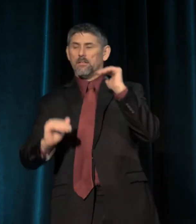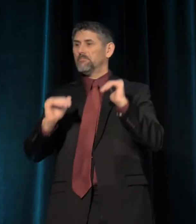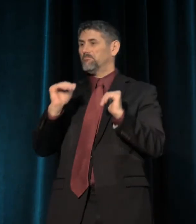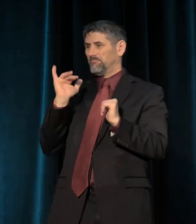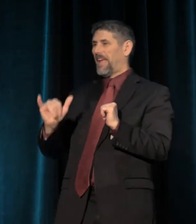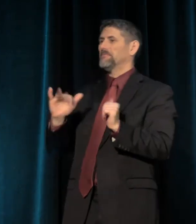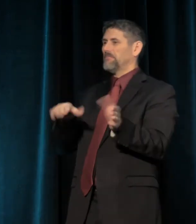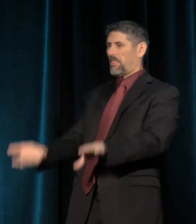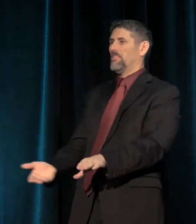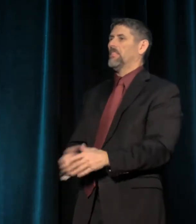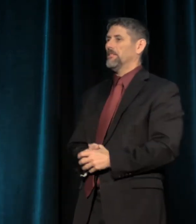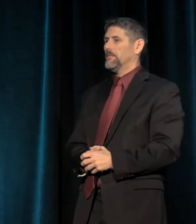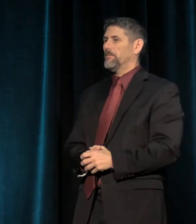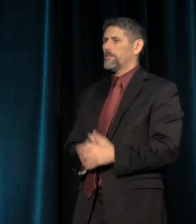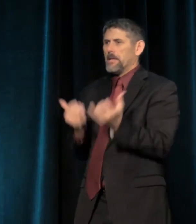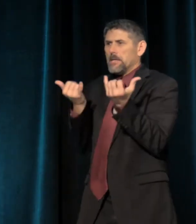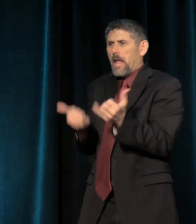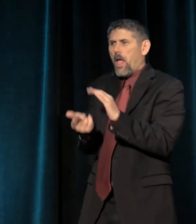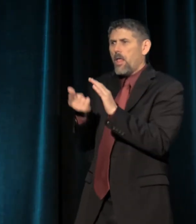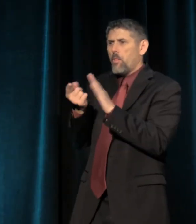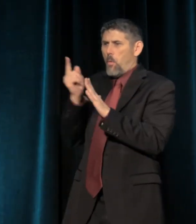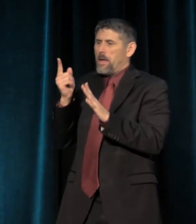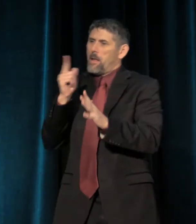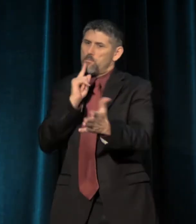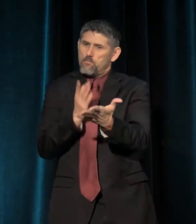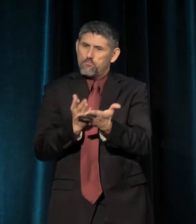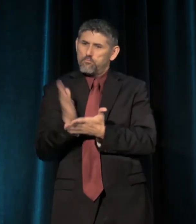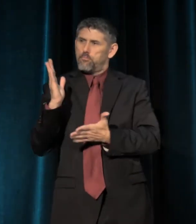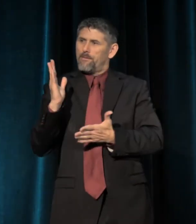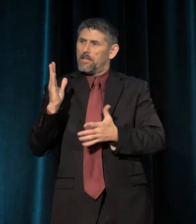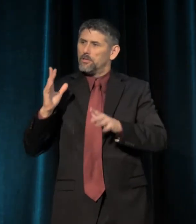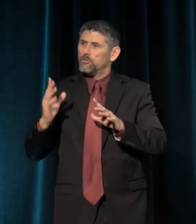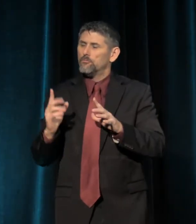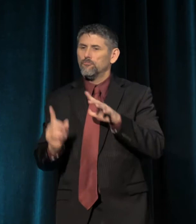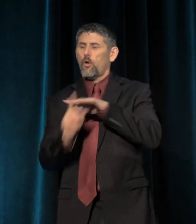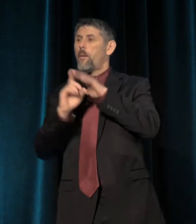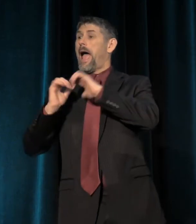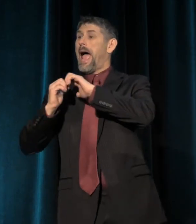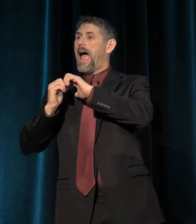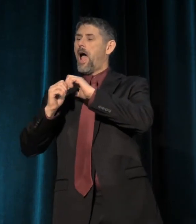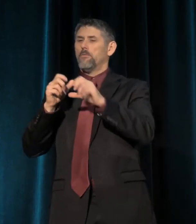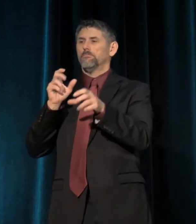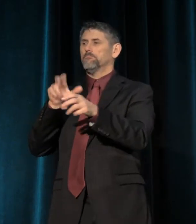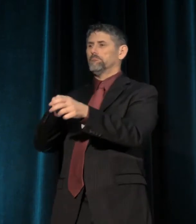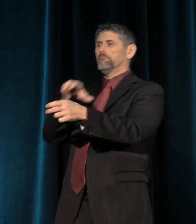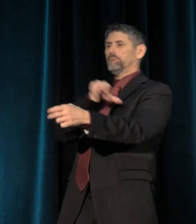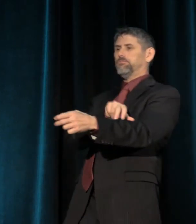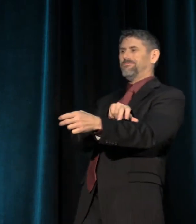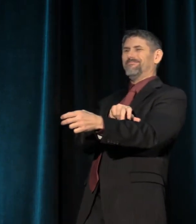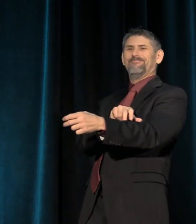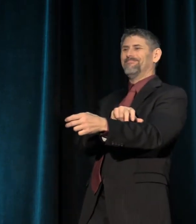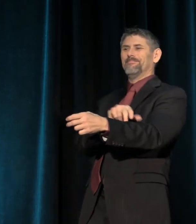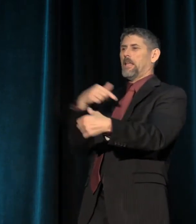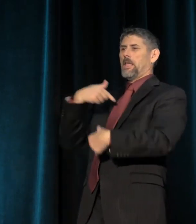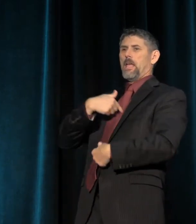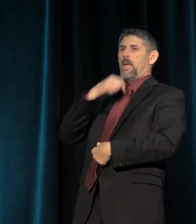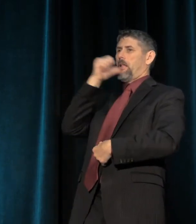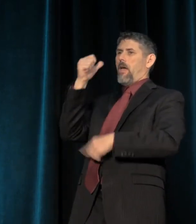And so in this moment, privilege shows up as disengagement and the refusal to take a stand,